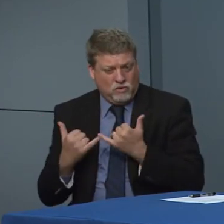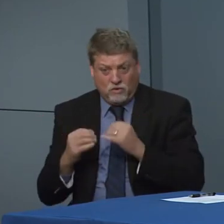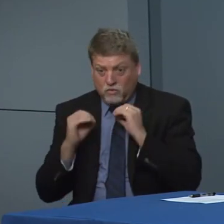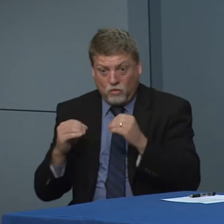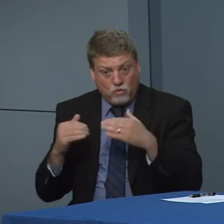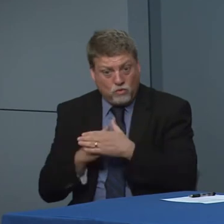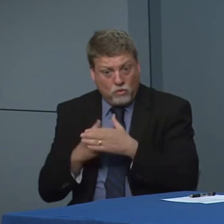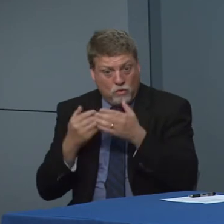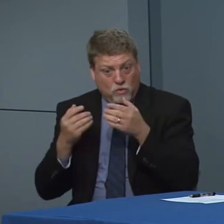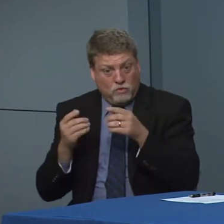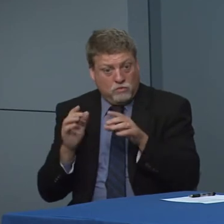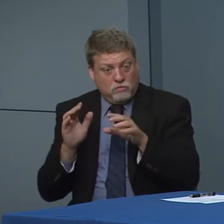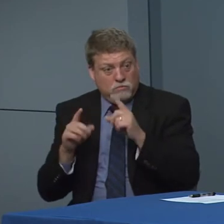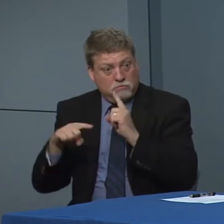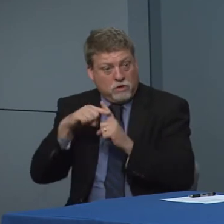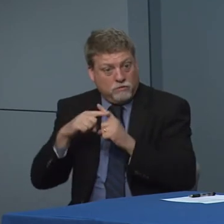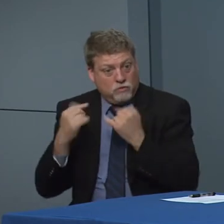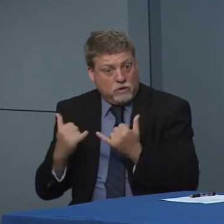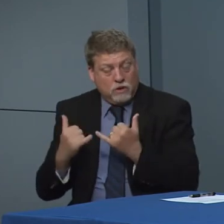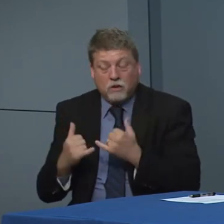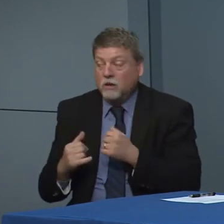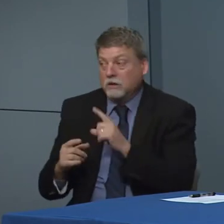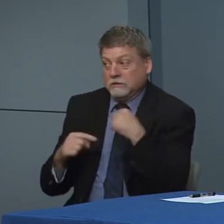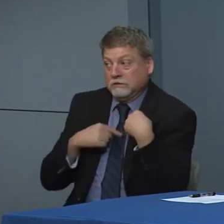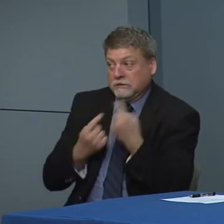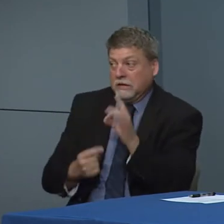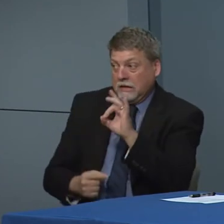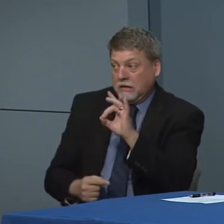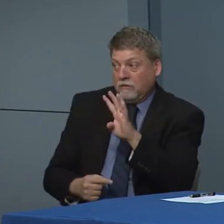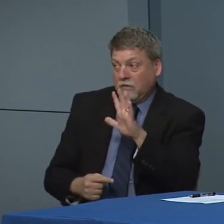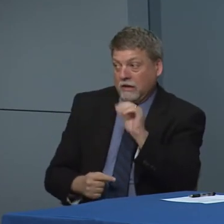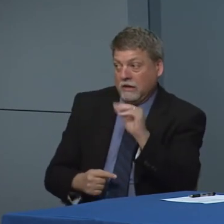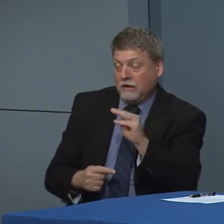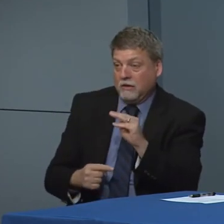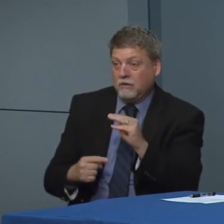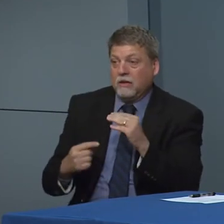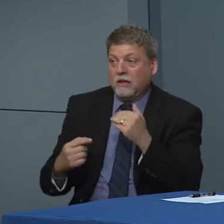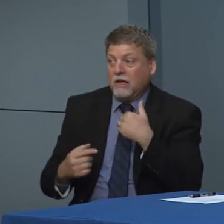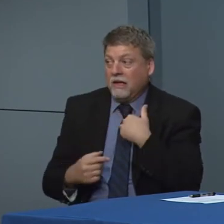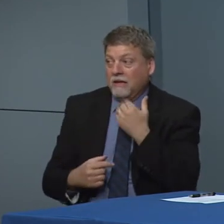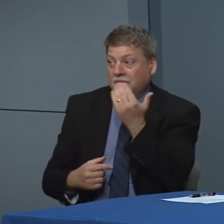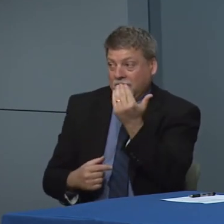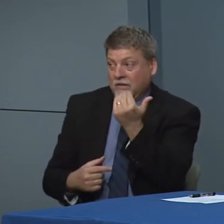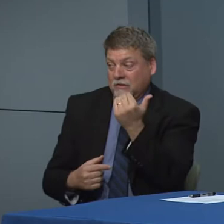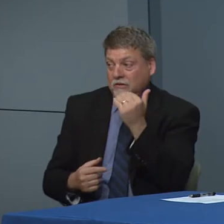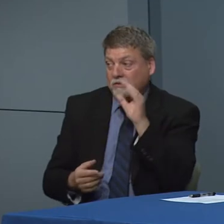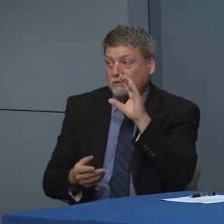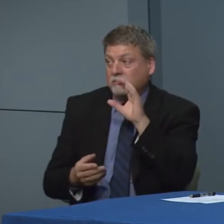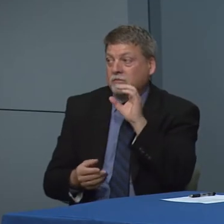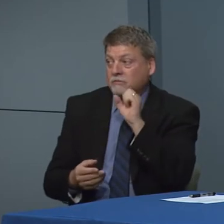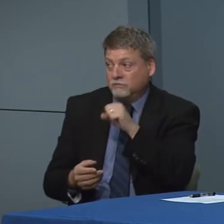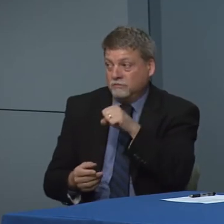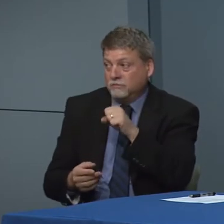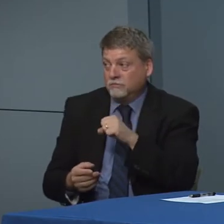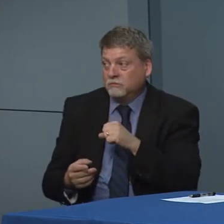today is that correct. 8.45 we're at.